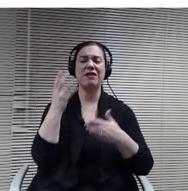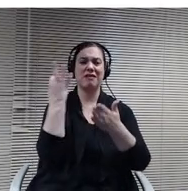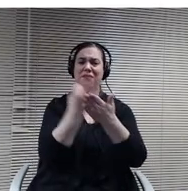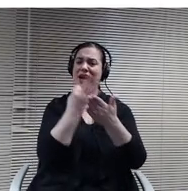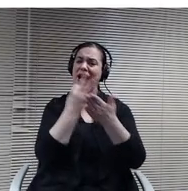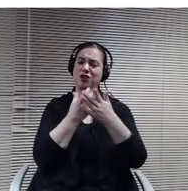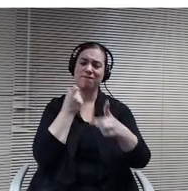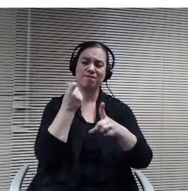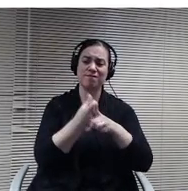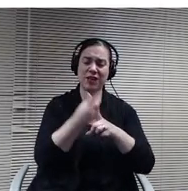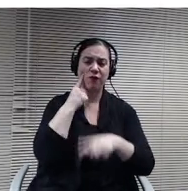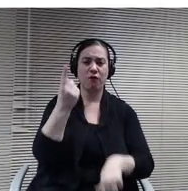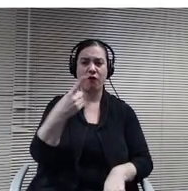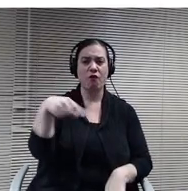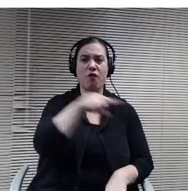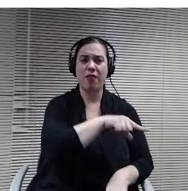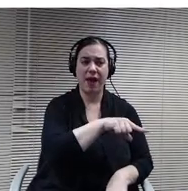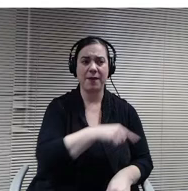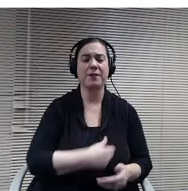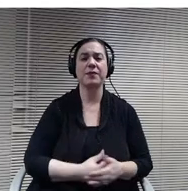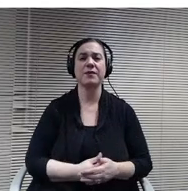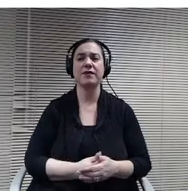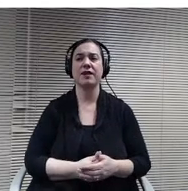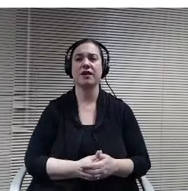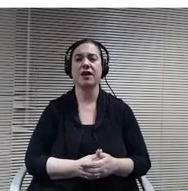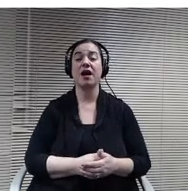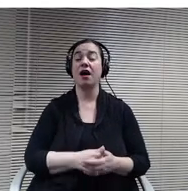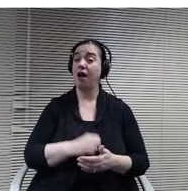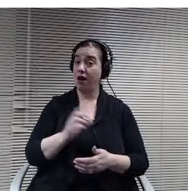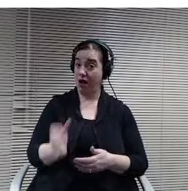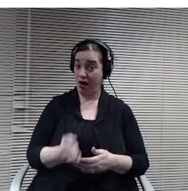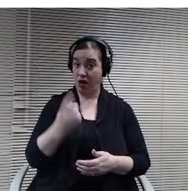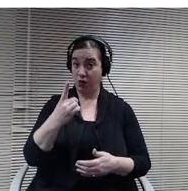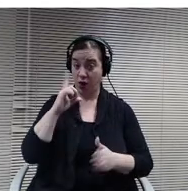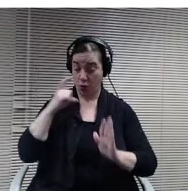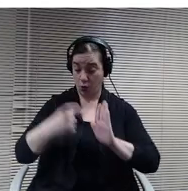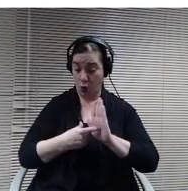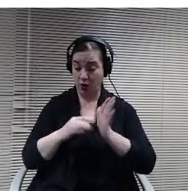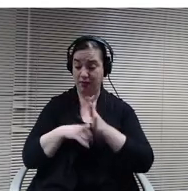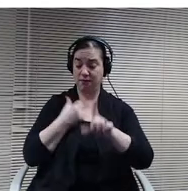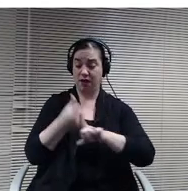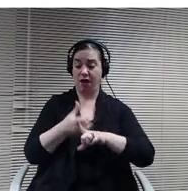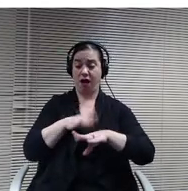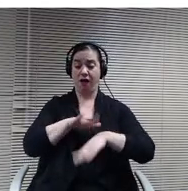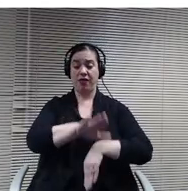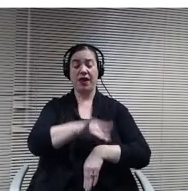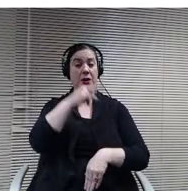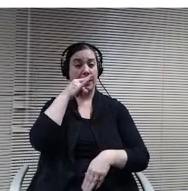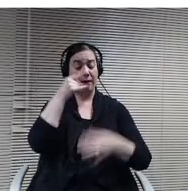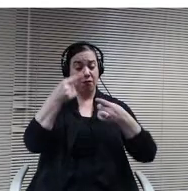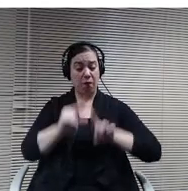representative, many families, another one who really noted the impact it had on their child has some special needs. An really